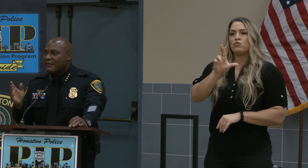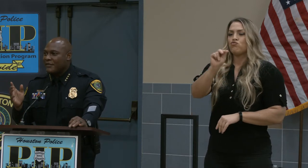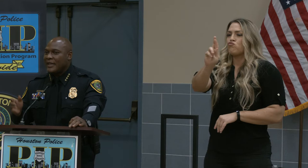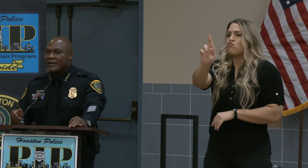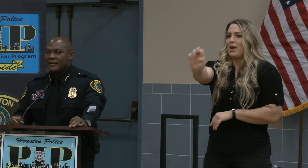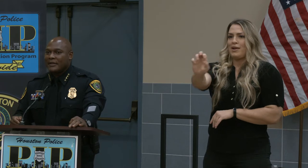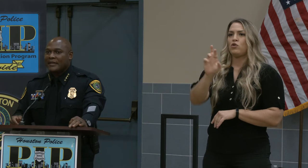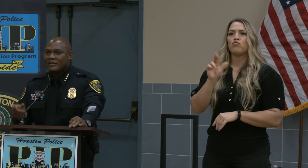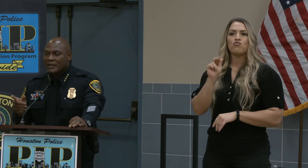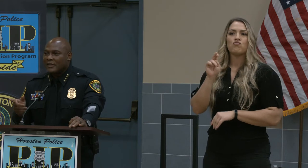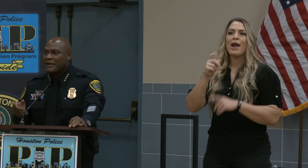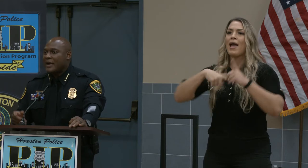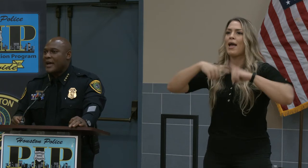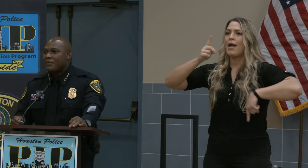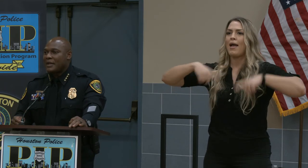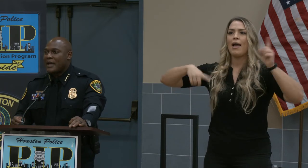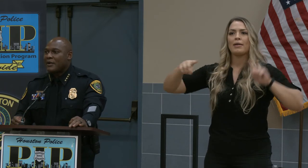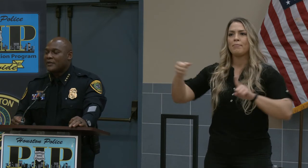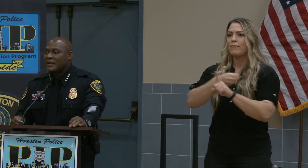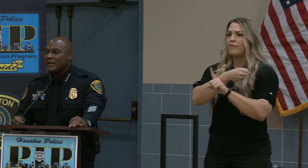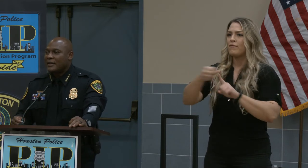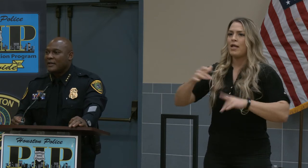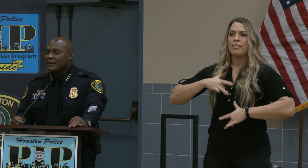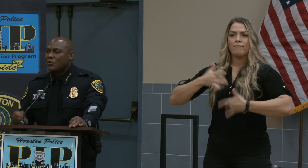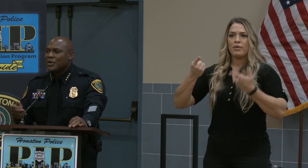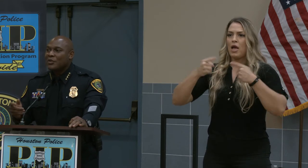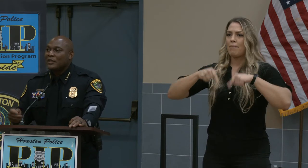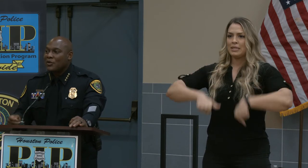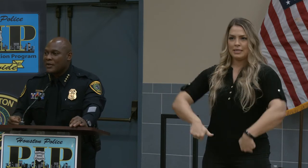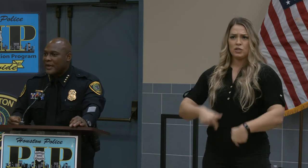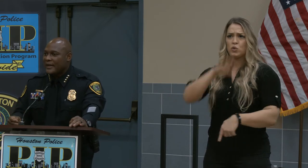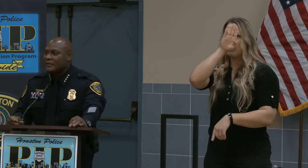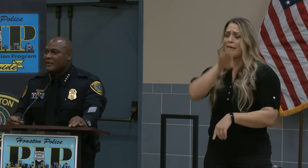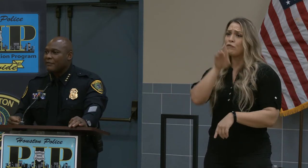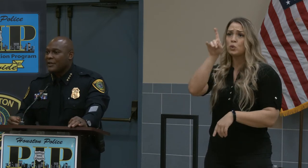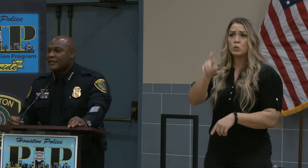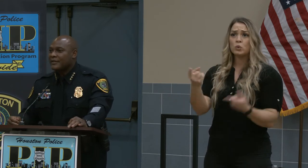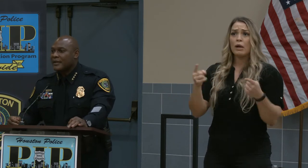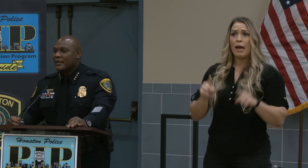event that should never happen in our city. So what are we doing about it, Chief Finner?